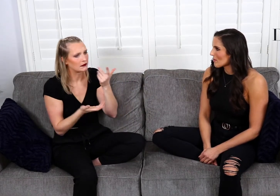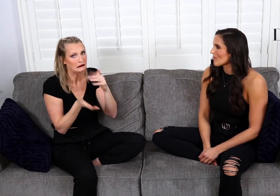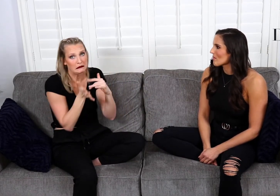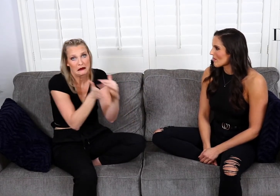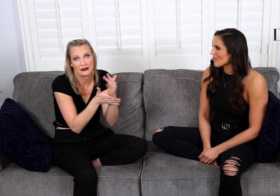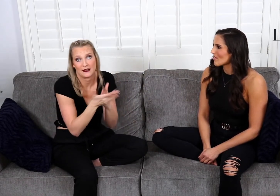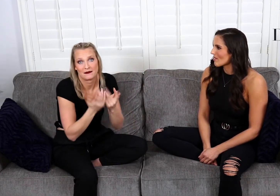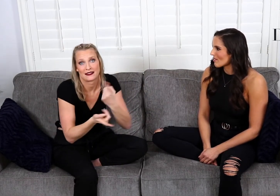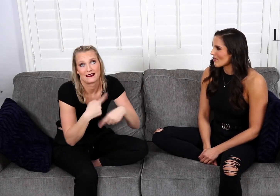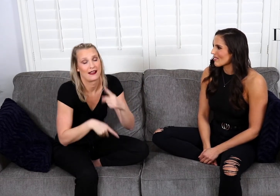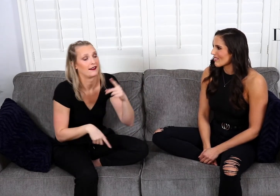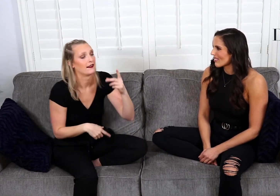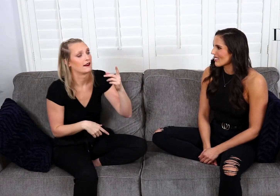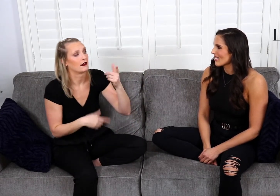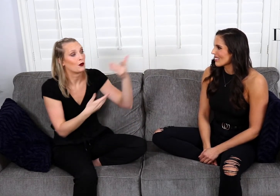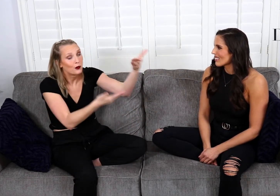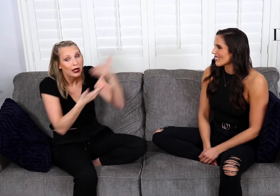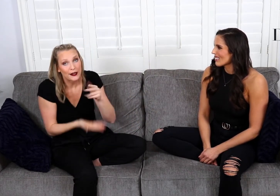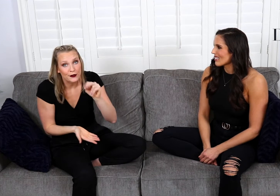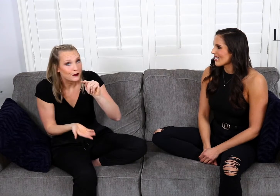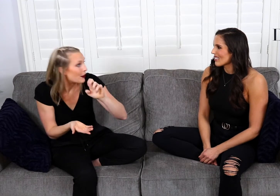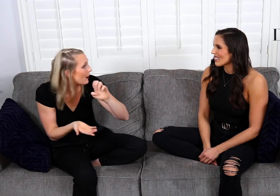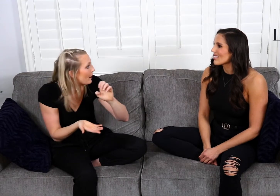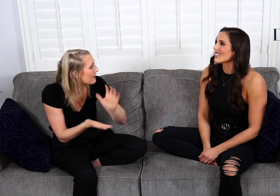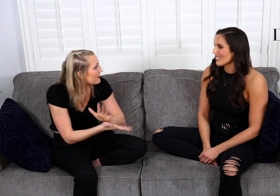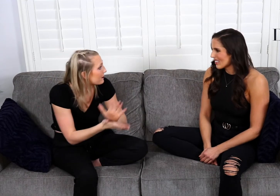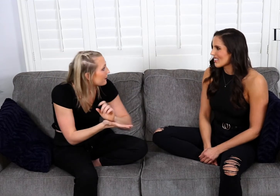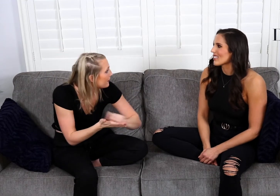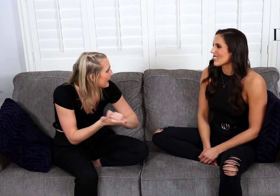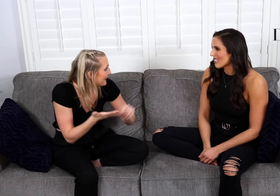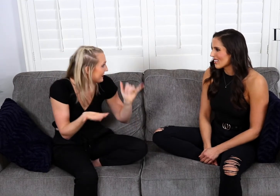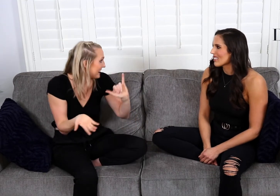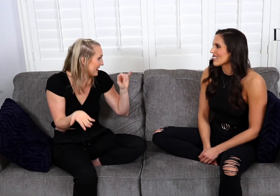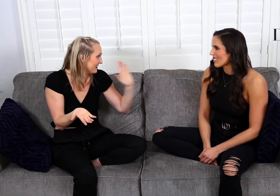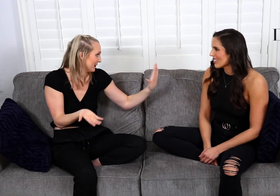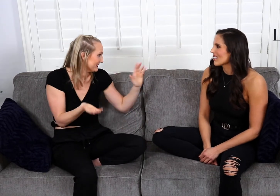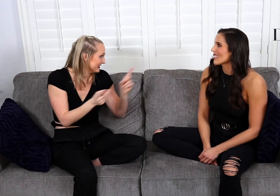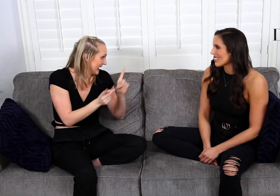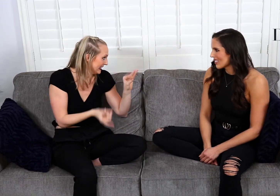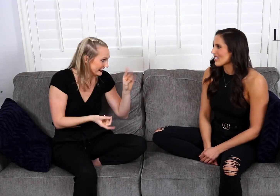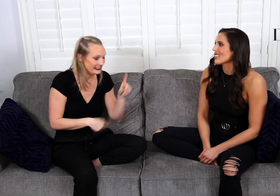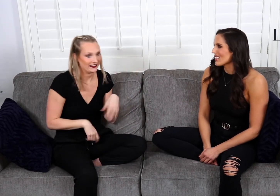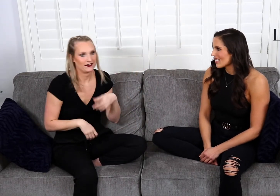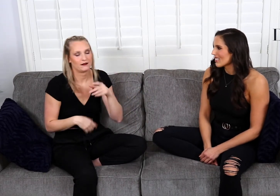They might do a little bit of research on some signs or they might bring a notepad and pen, like your date did!